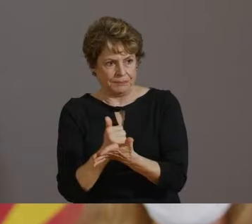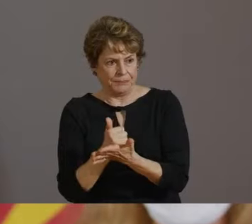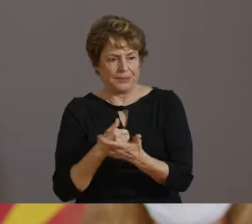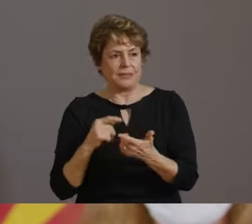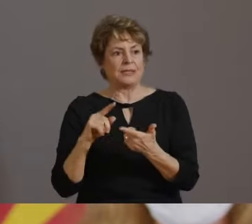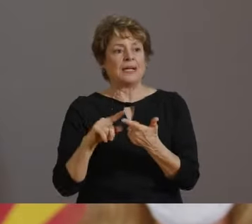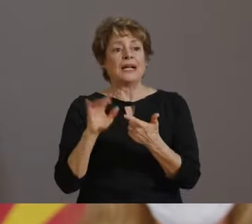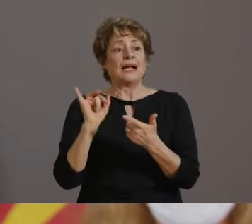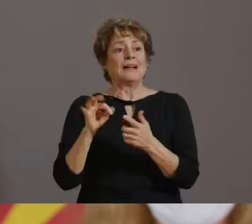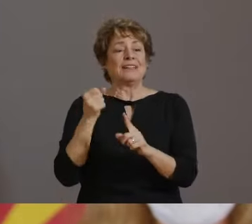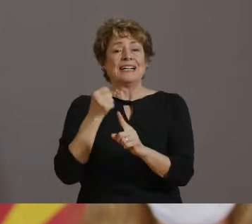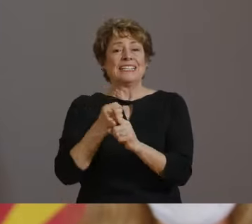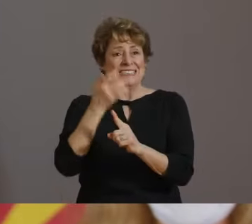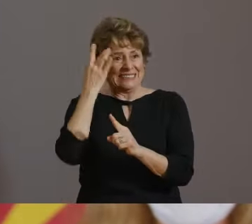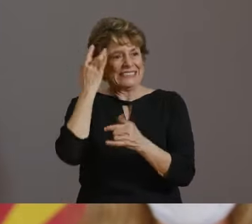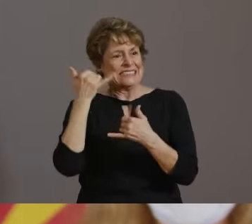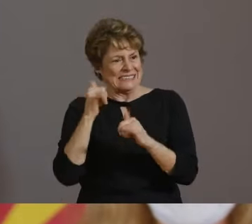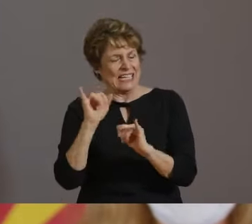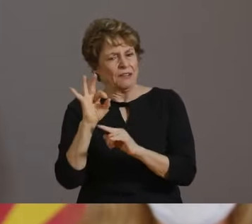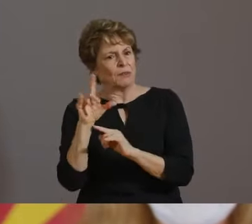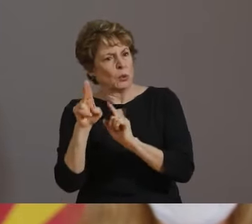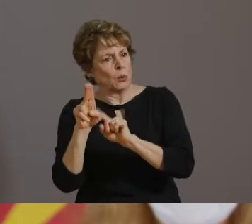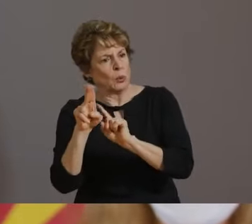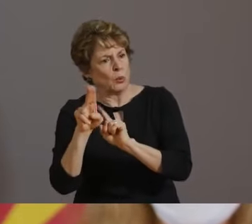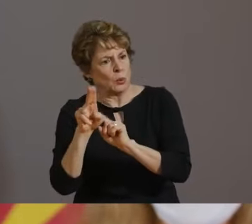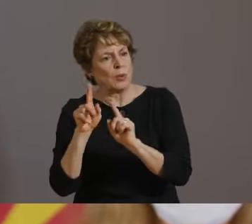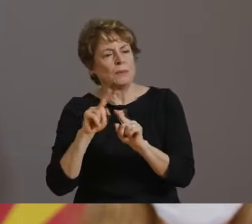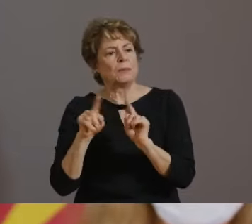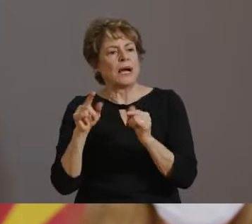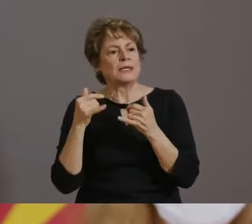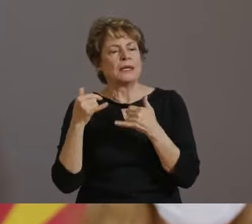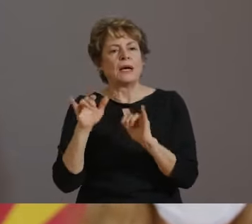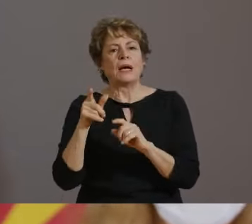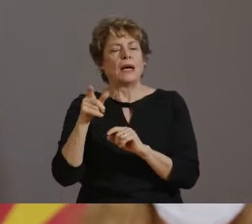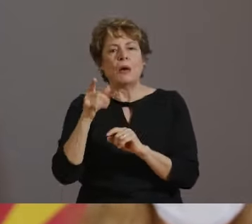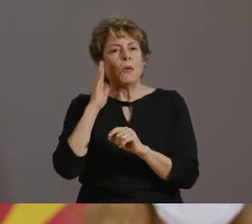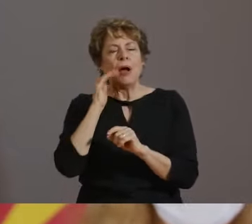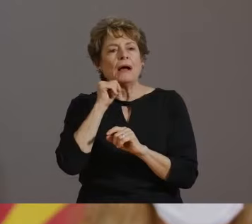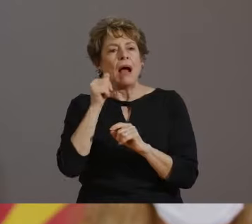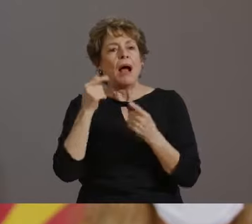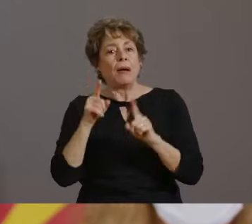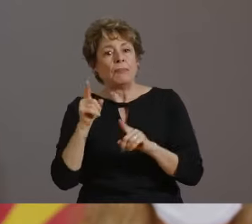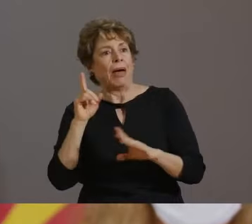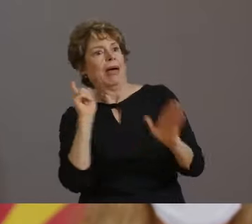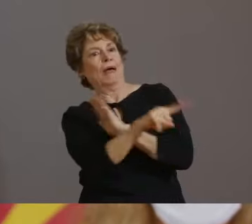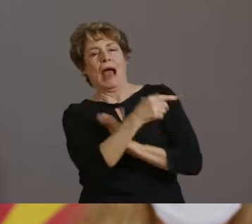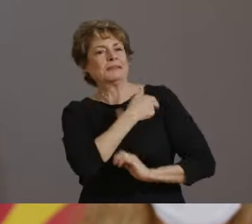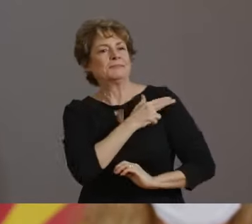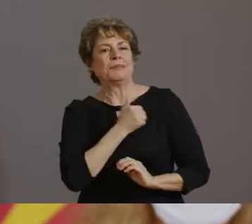TO PREPARE FOR THE UPCOMING FLU SEASON AND EXPAND ACCESS TO THE INFLUENZA VACCINATION,